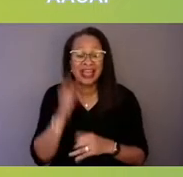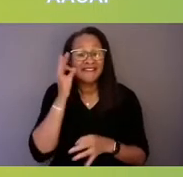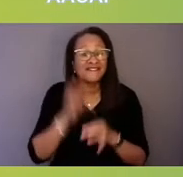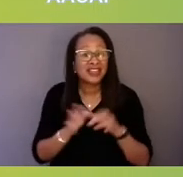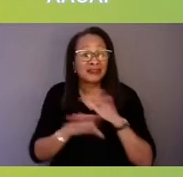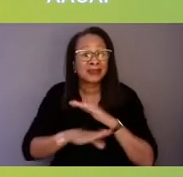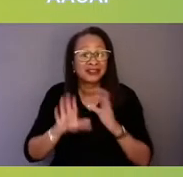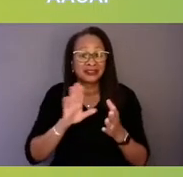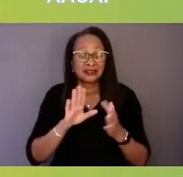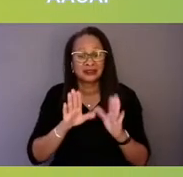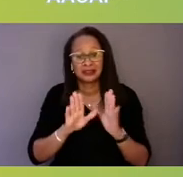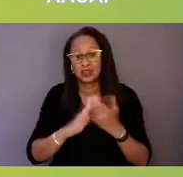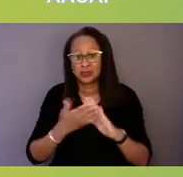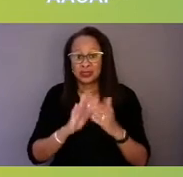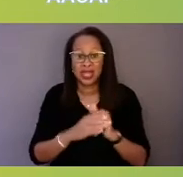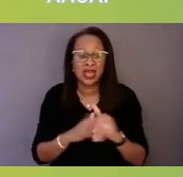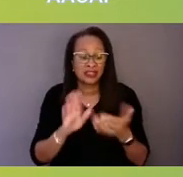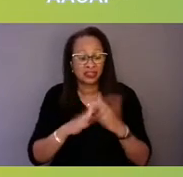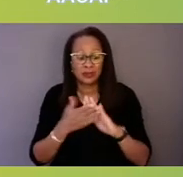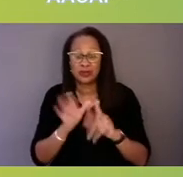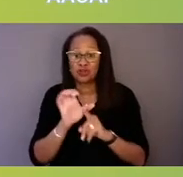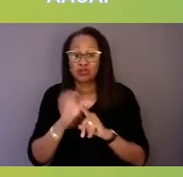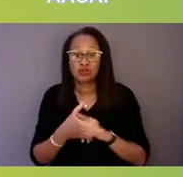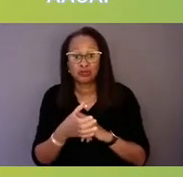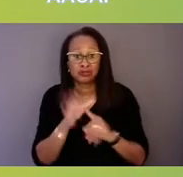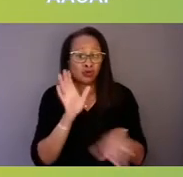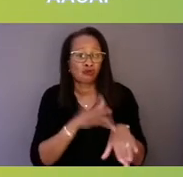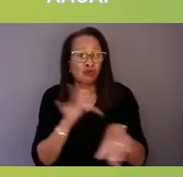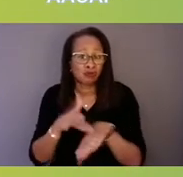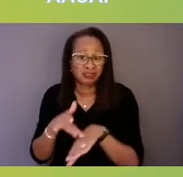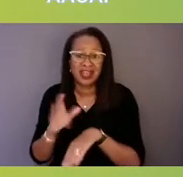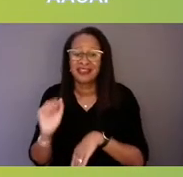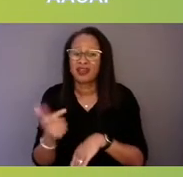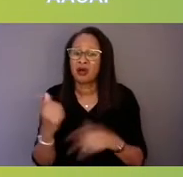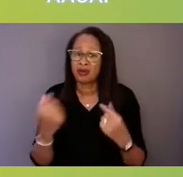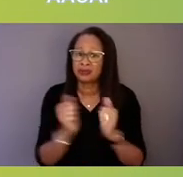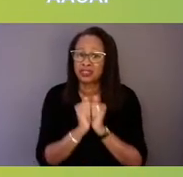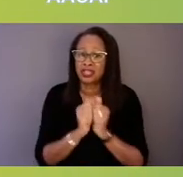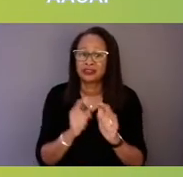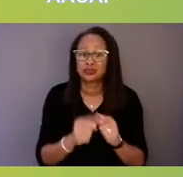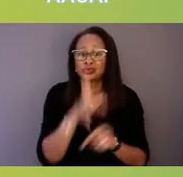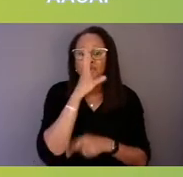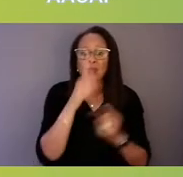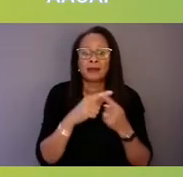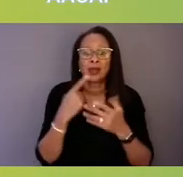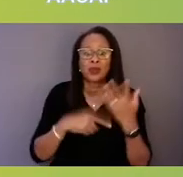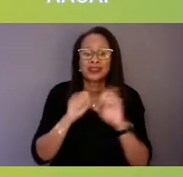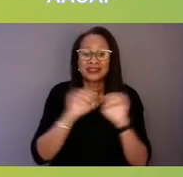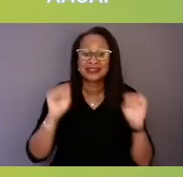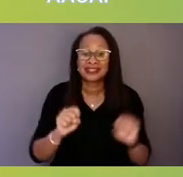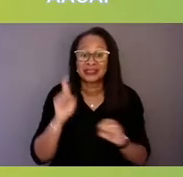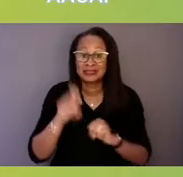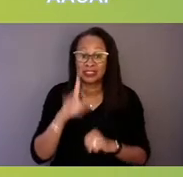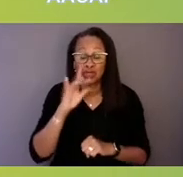what I call "cultural brokers," they all come together to talk about what the system needs to look like in their community.